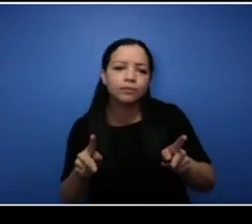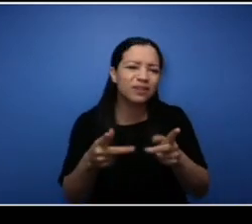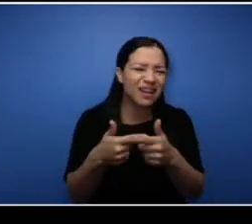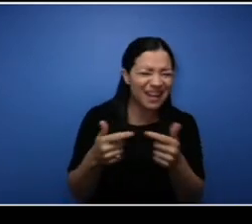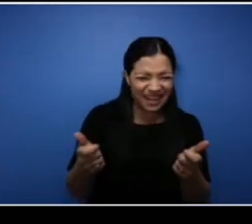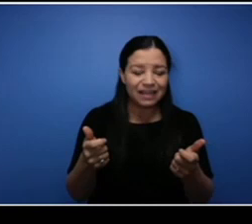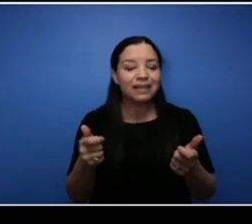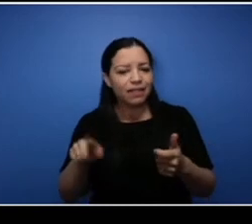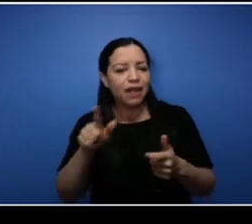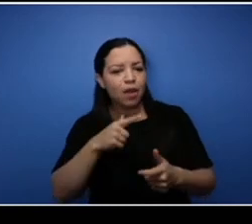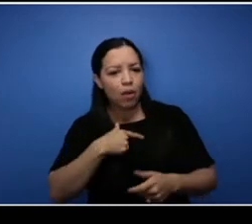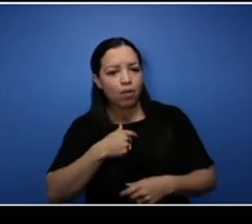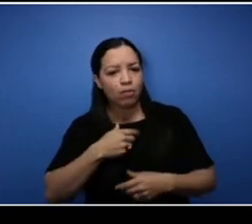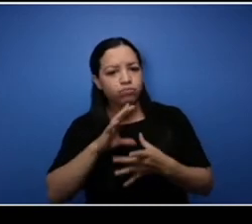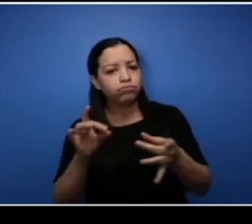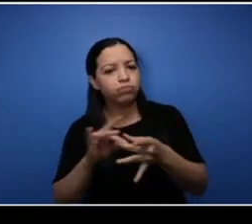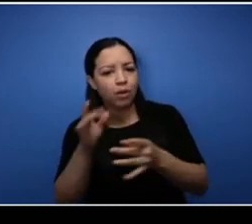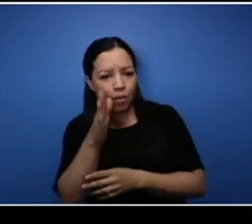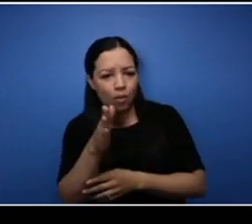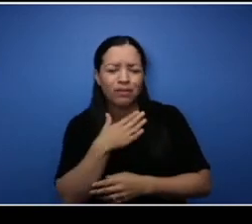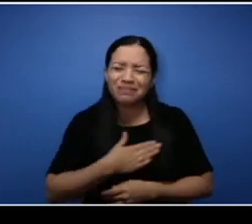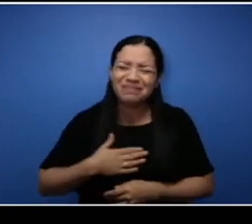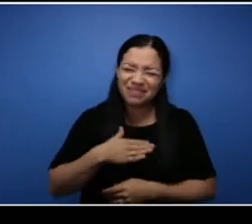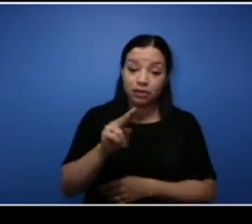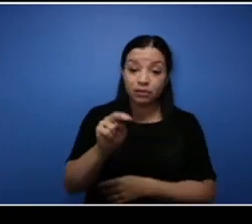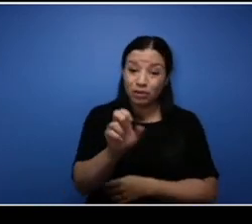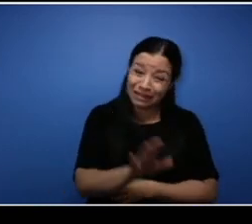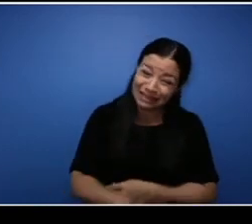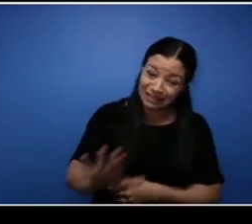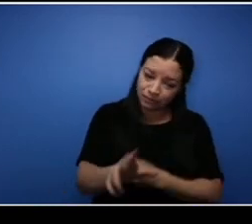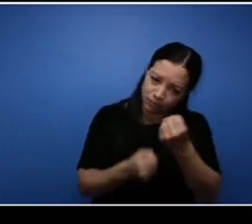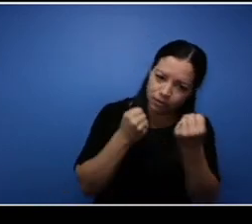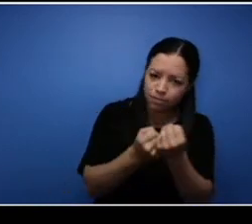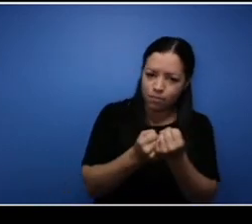you to go out of your way to support Black business owners in Nova Scotia as one example